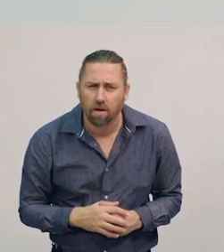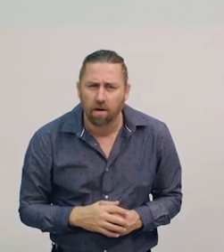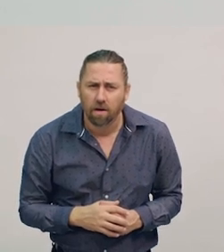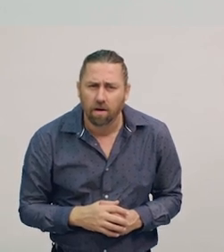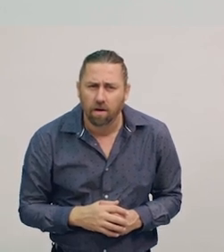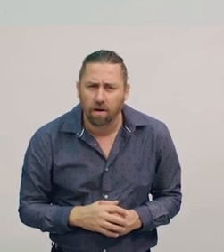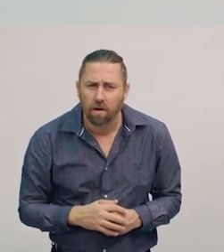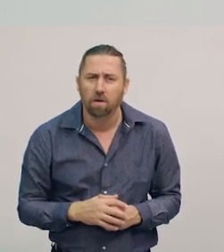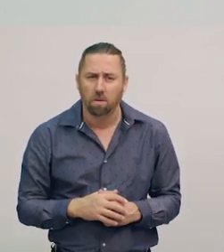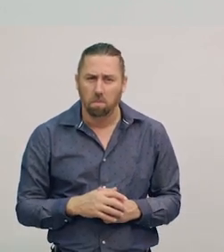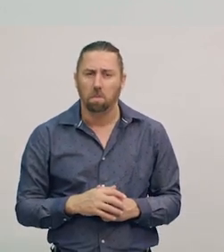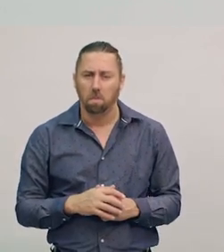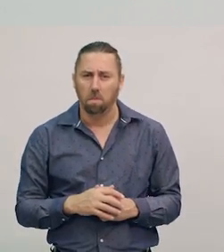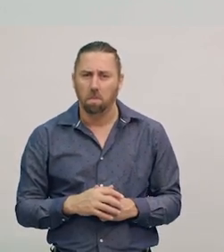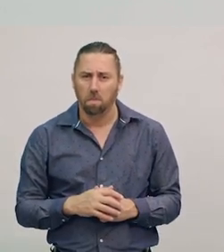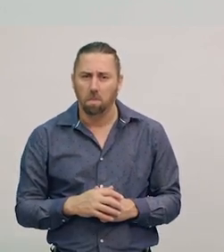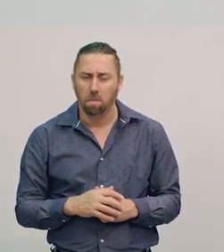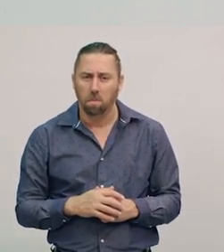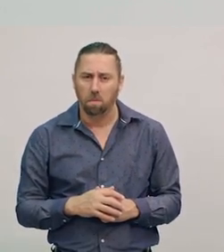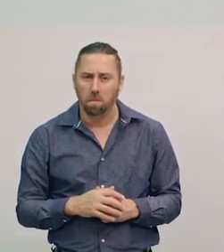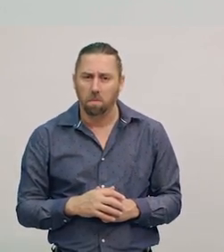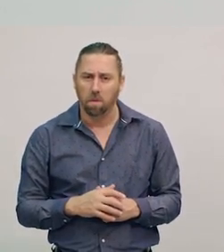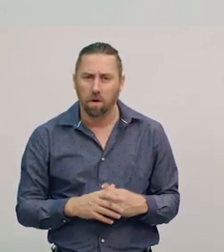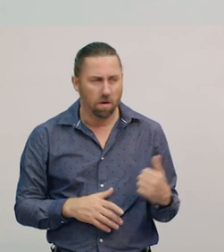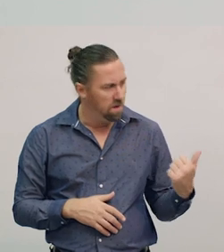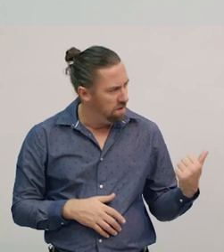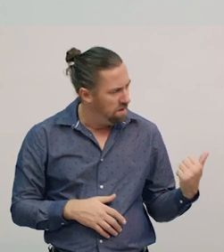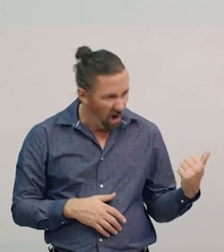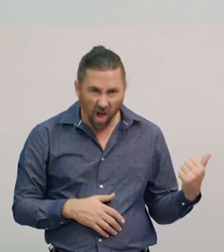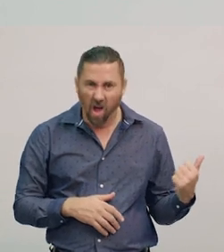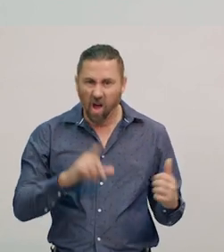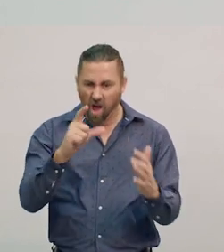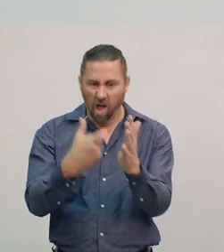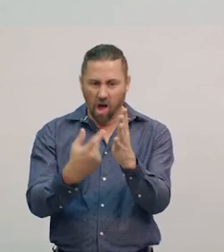I’ll touch it with this. Yep. Now I've got a chunk of crayon.